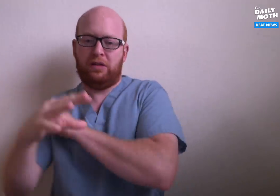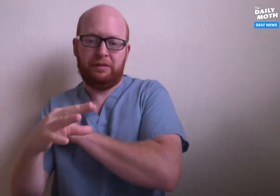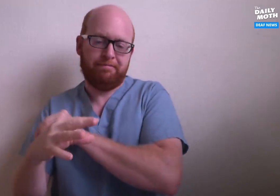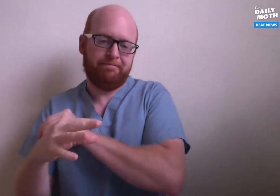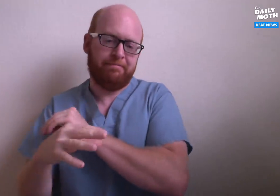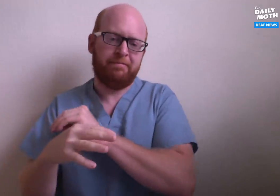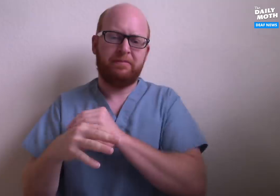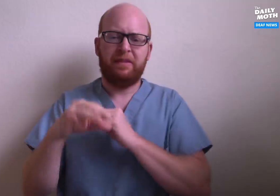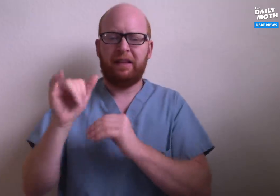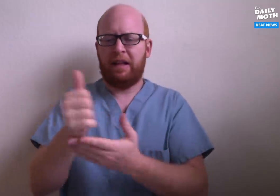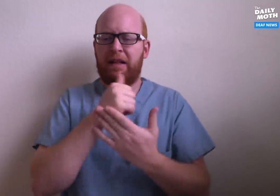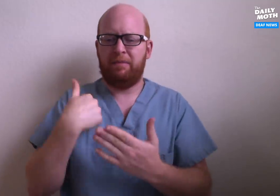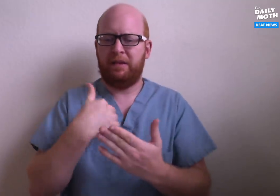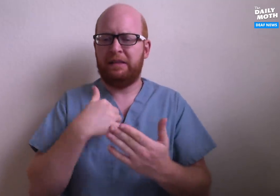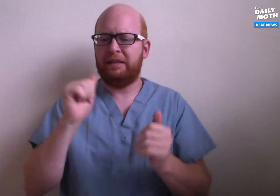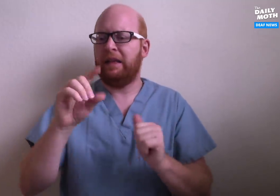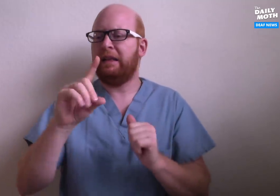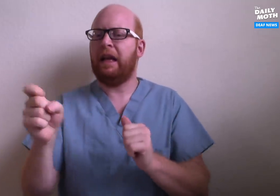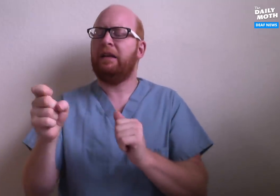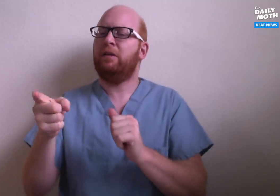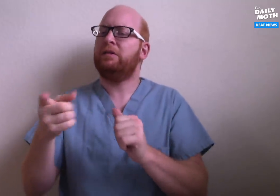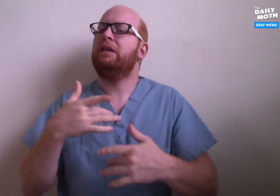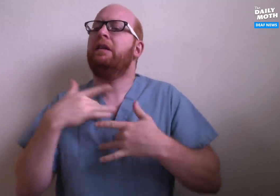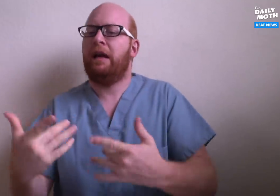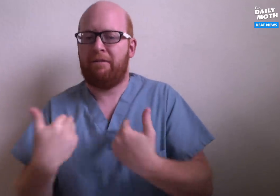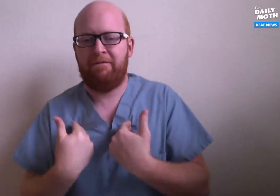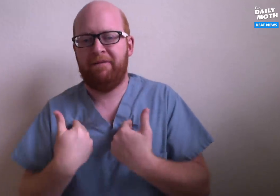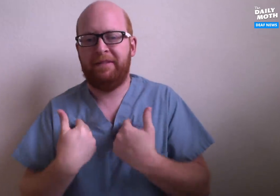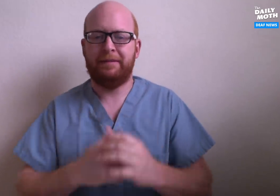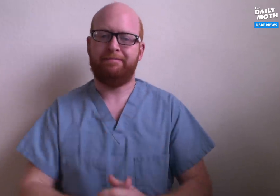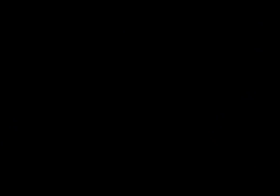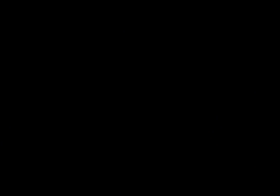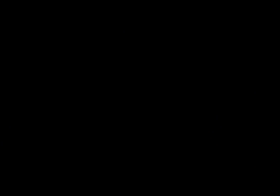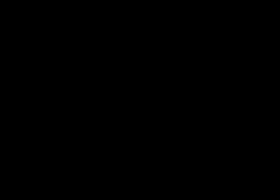diagnosis, it helps us to diagnose that you are likely to have it.